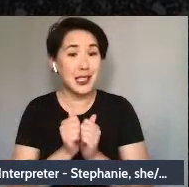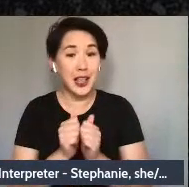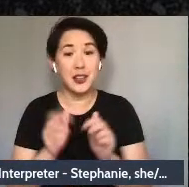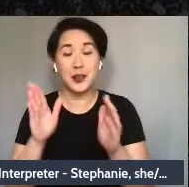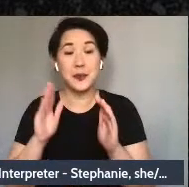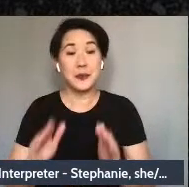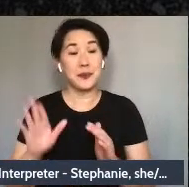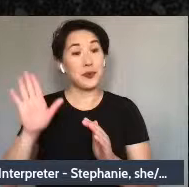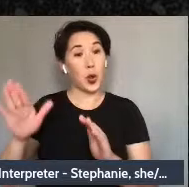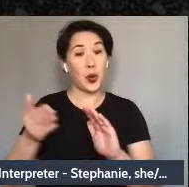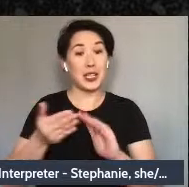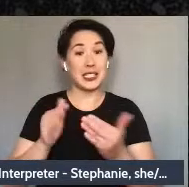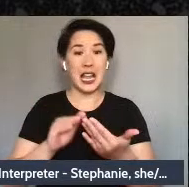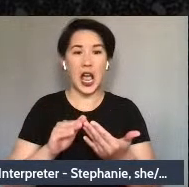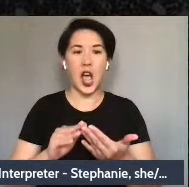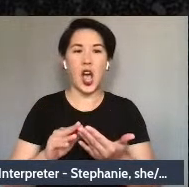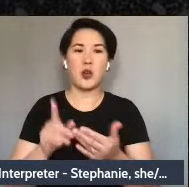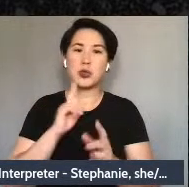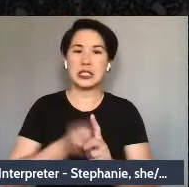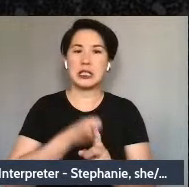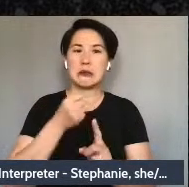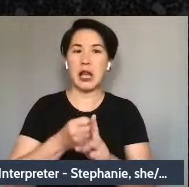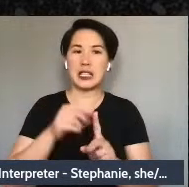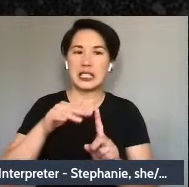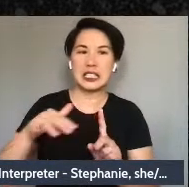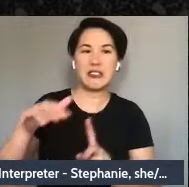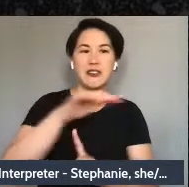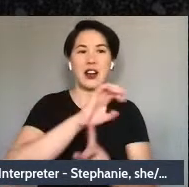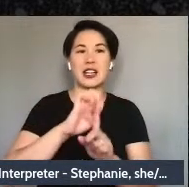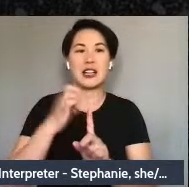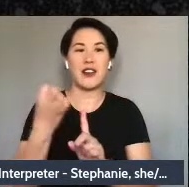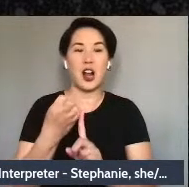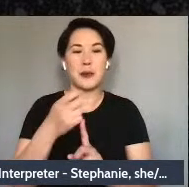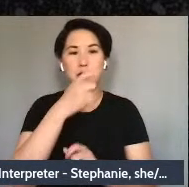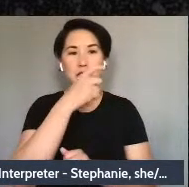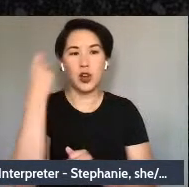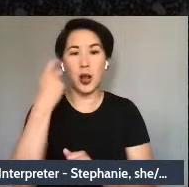for most of her life Mary drank poison water that has given her a chronic illness.